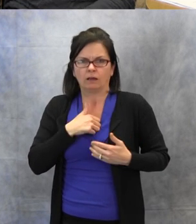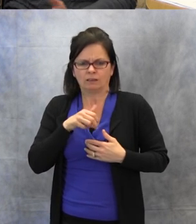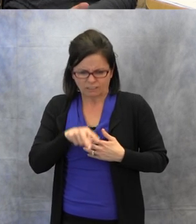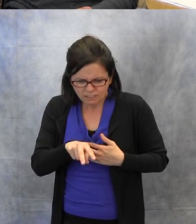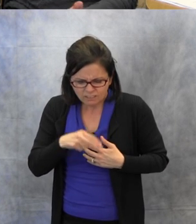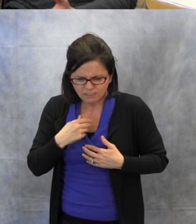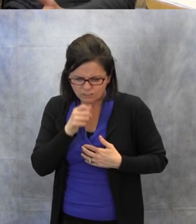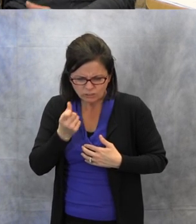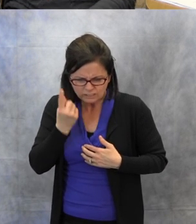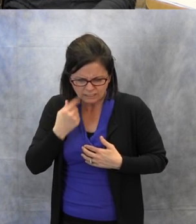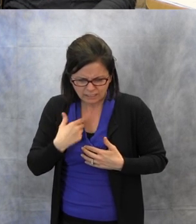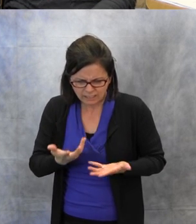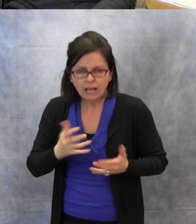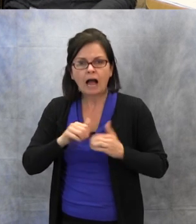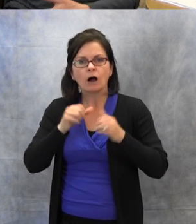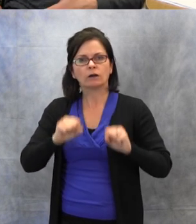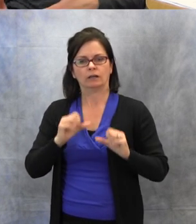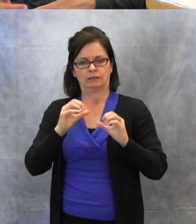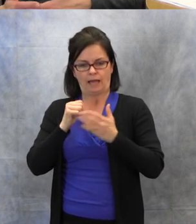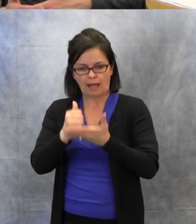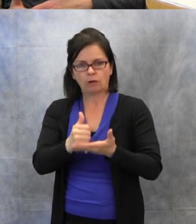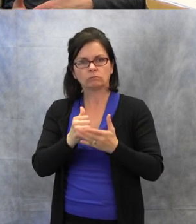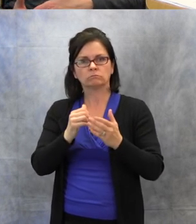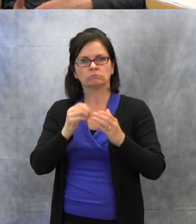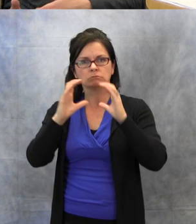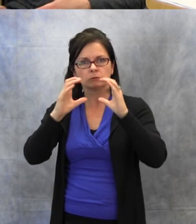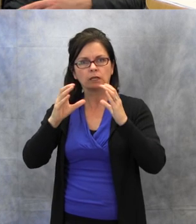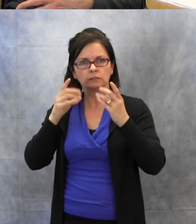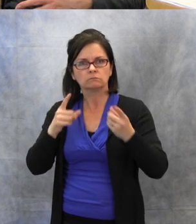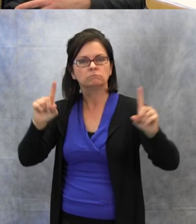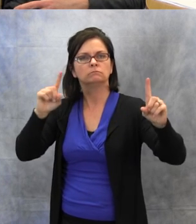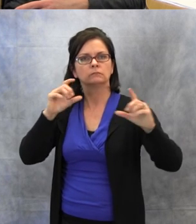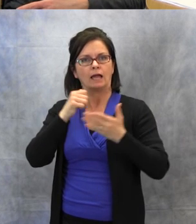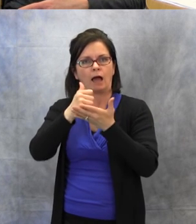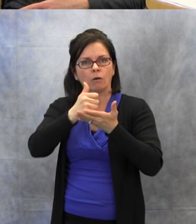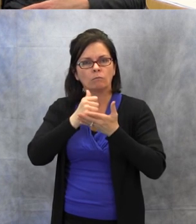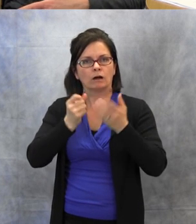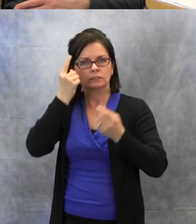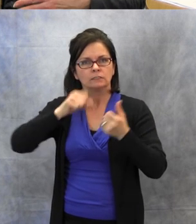for communication repair, which are repetition, revision,